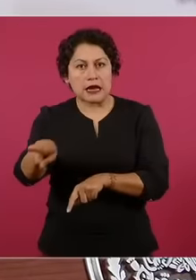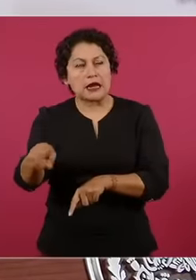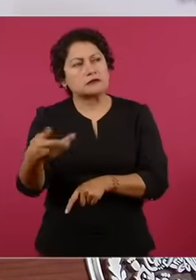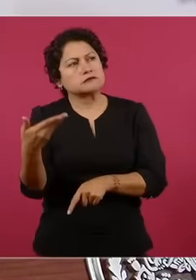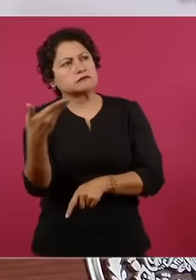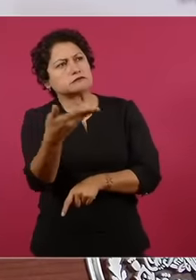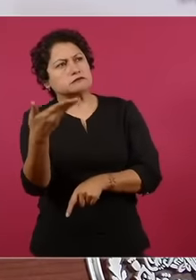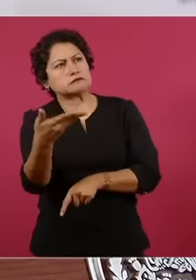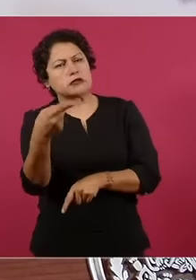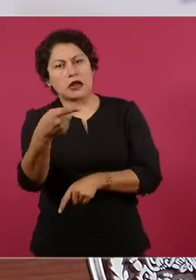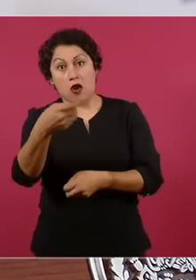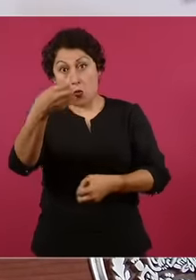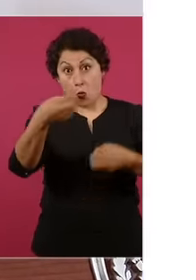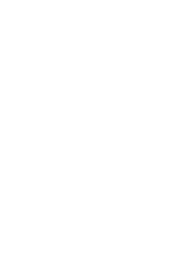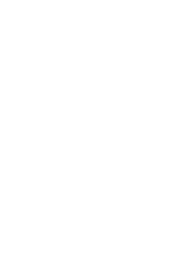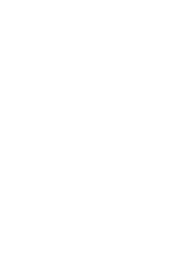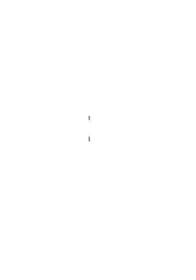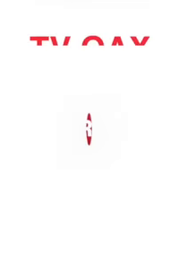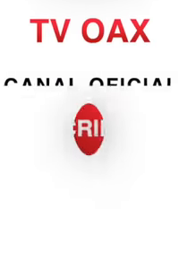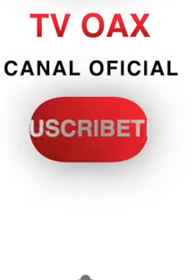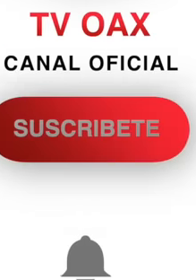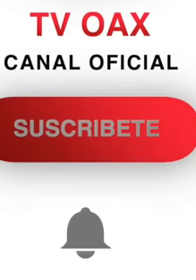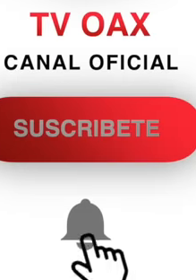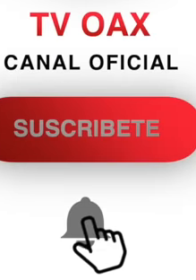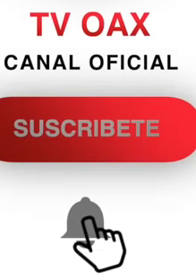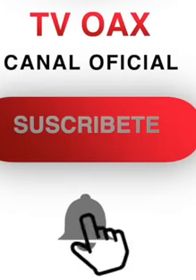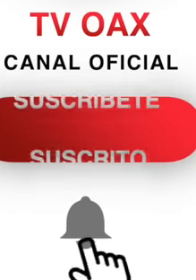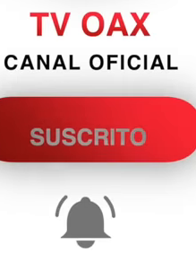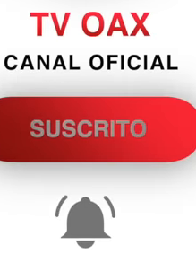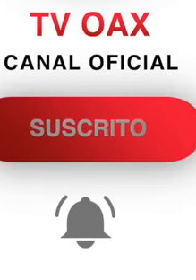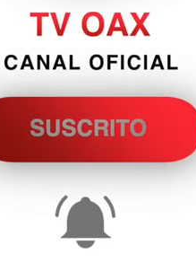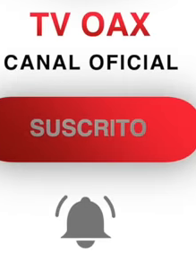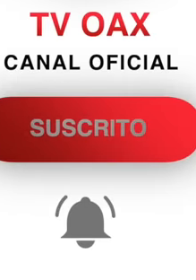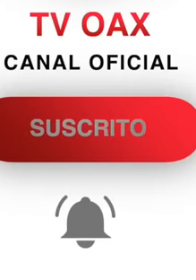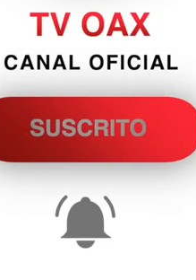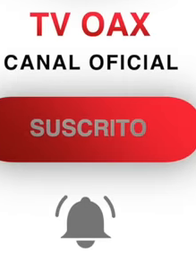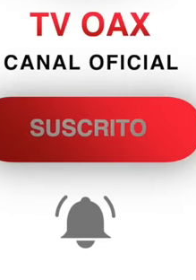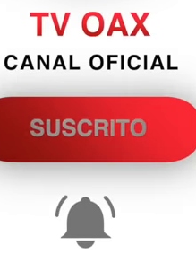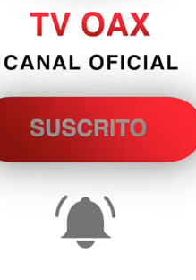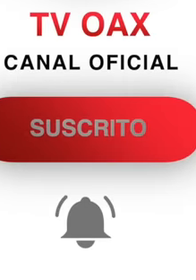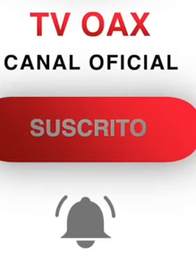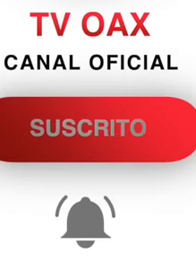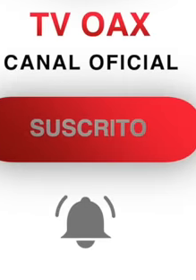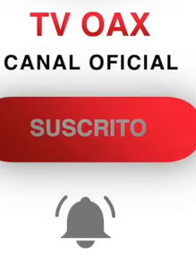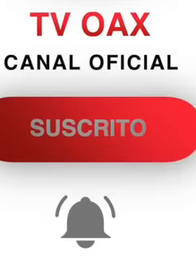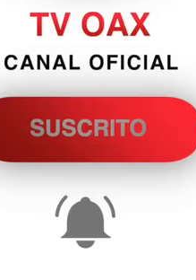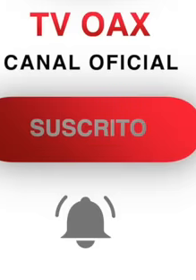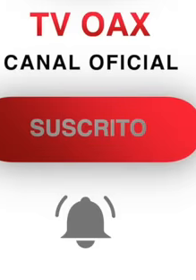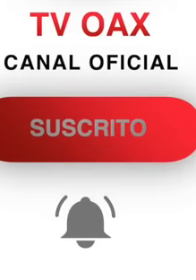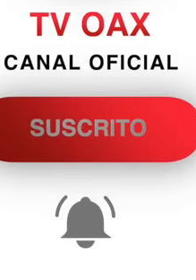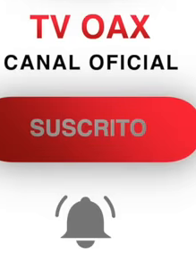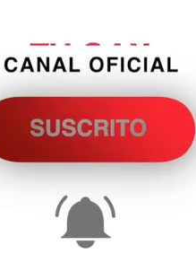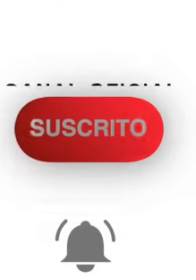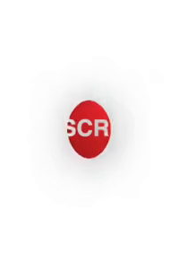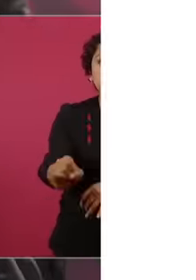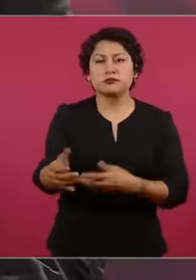administration from the supposed owner of a piece of land,